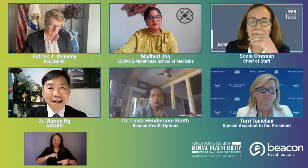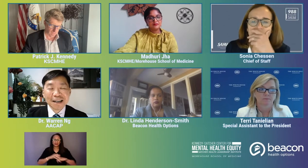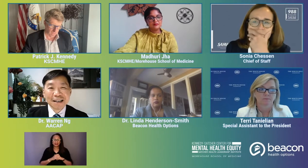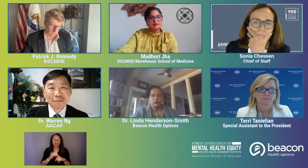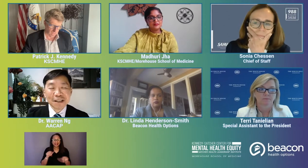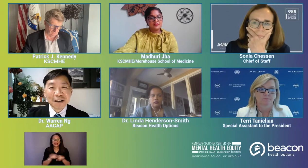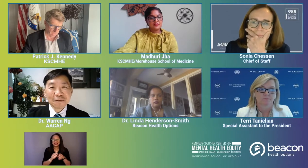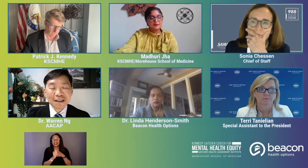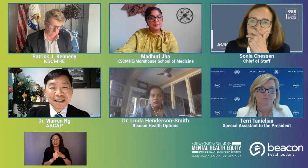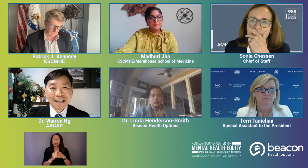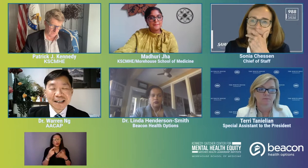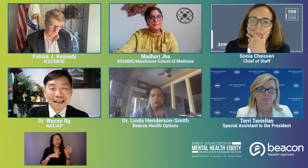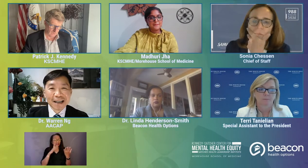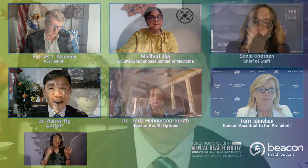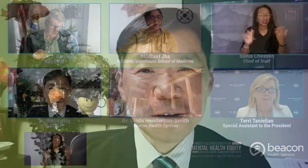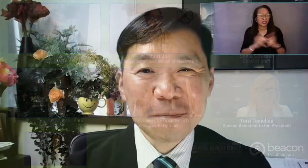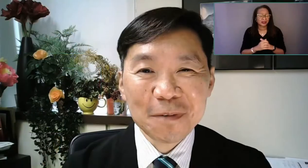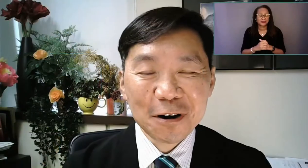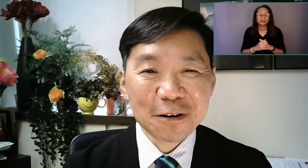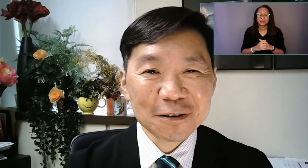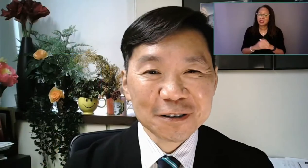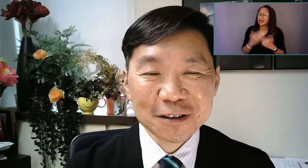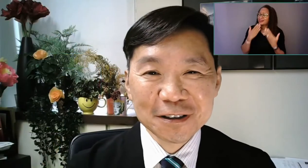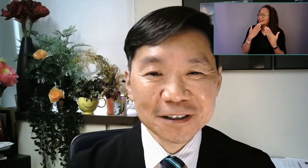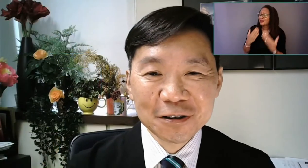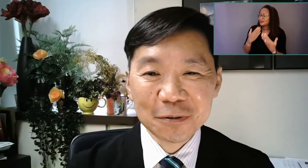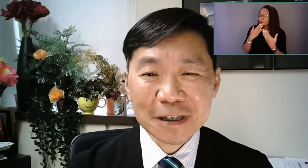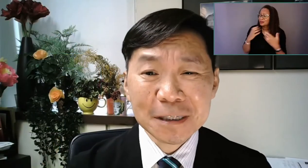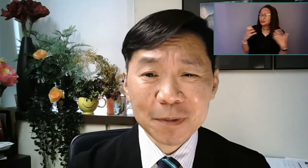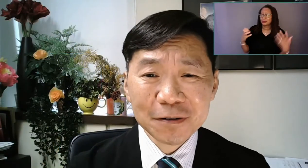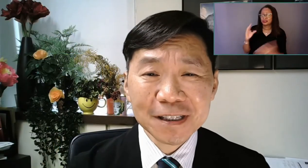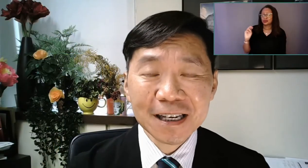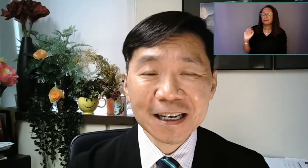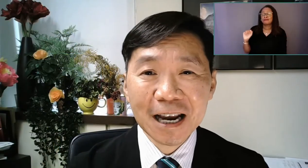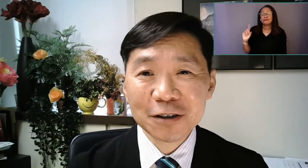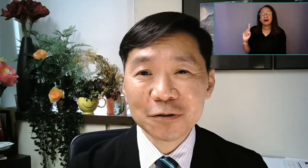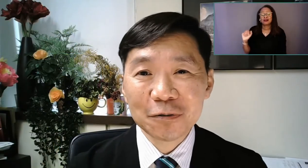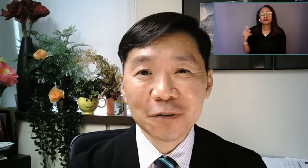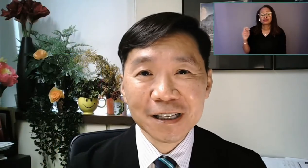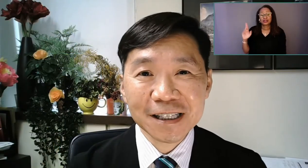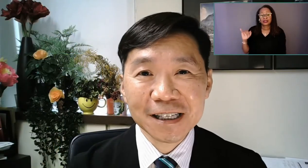and we definitely are experiencing a national crisis